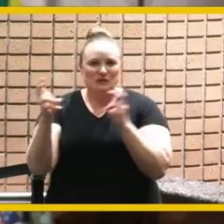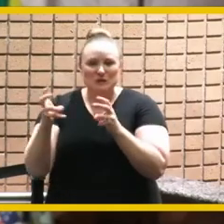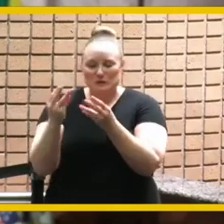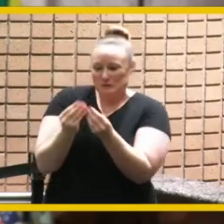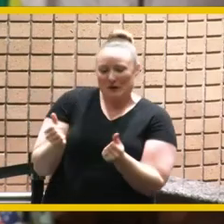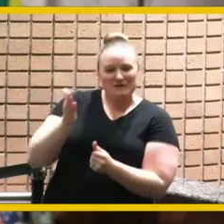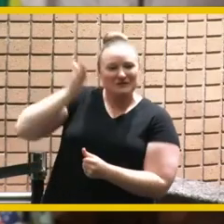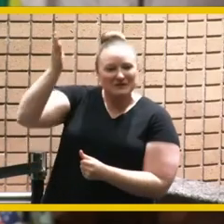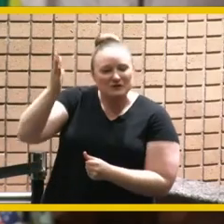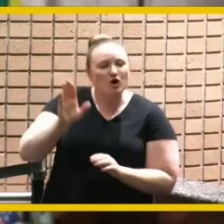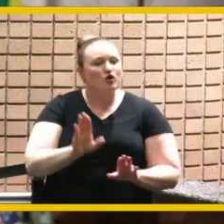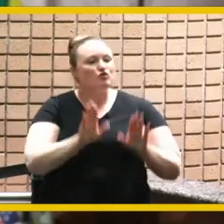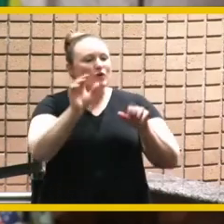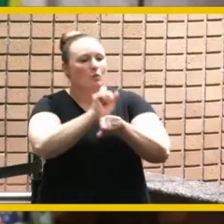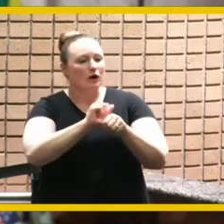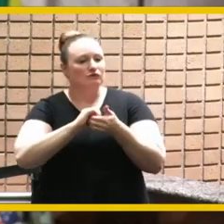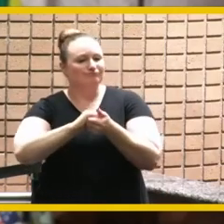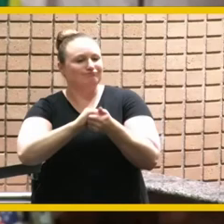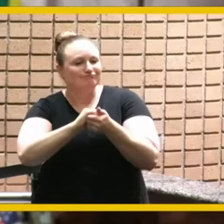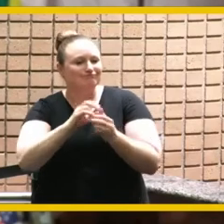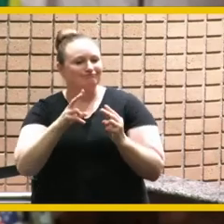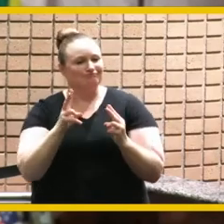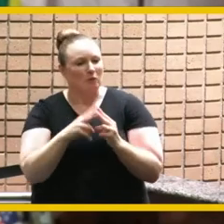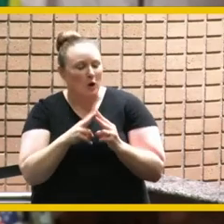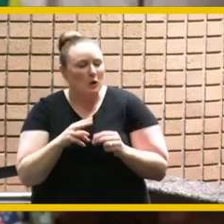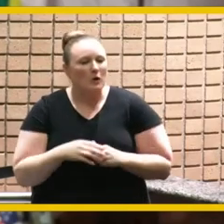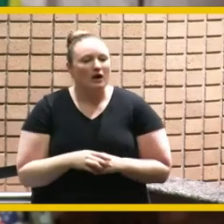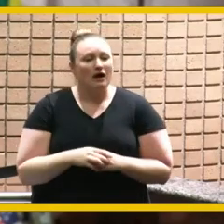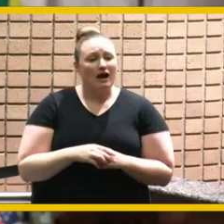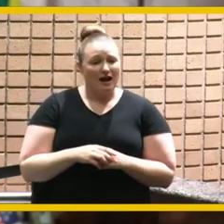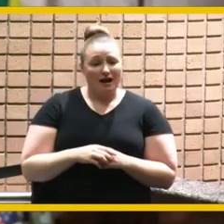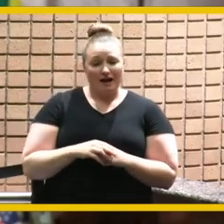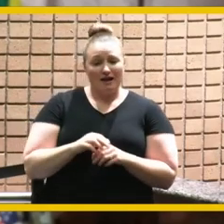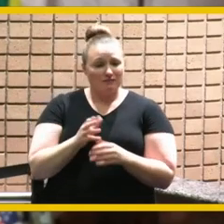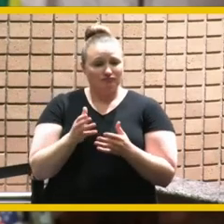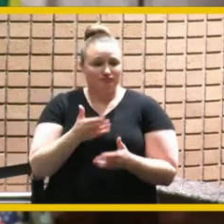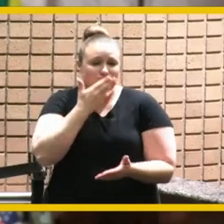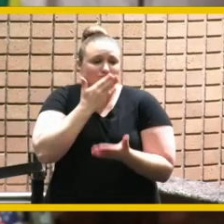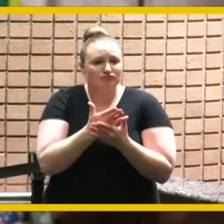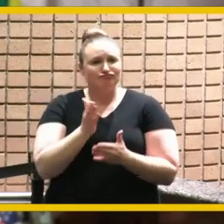by side and here's to making people's lives just a little bit better and fulfilling god's mission